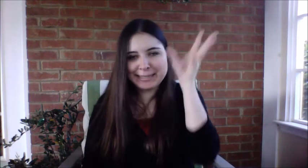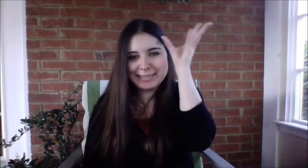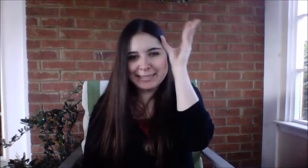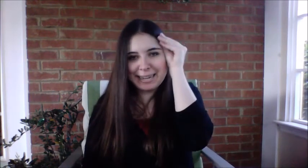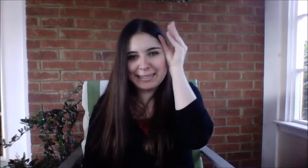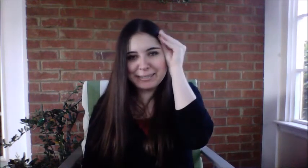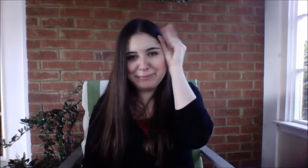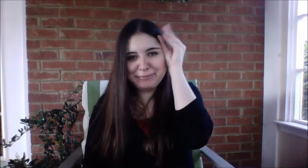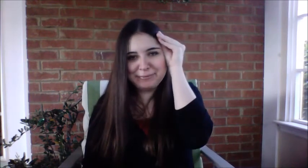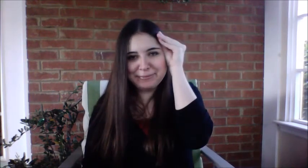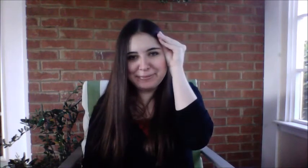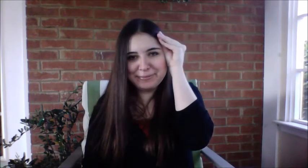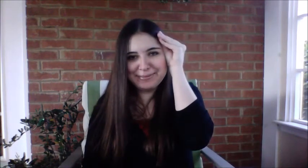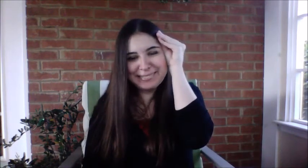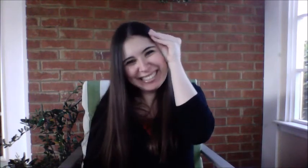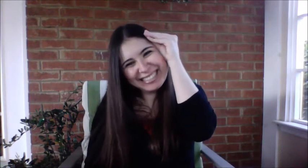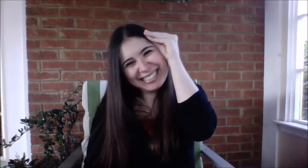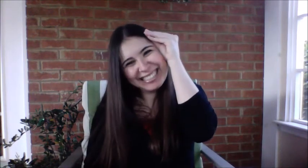[demonstrates sign]